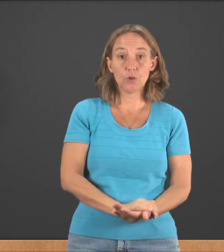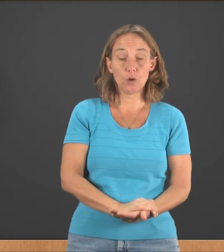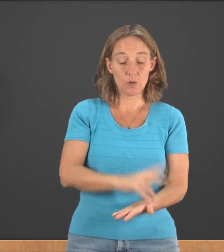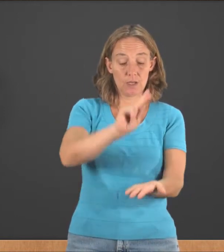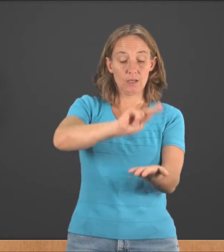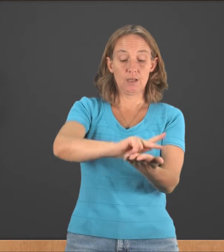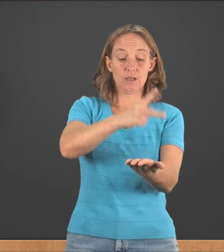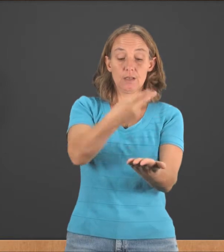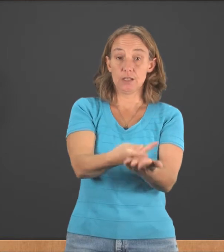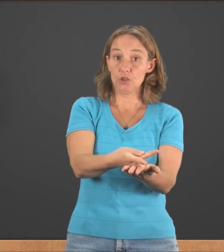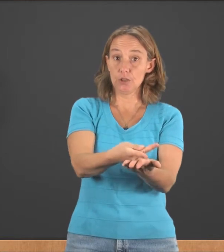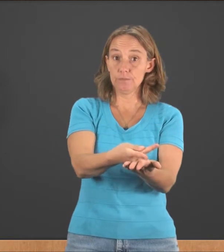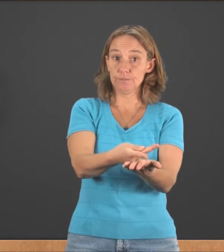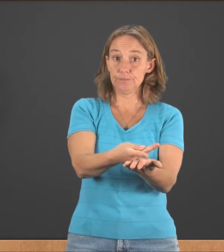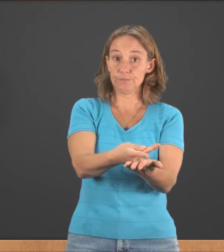Or...Kitchen